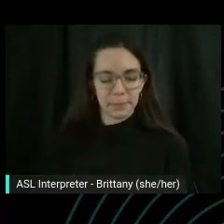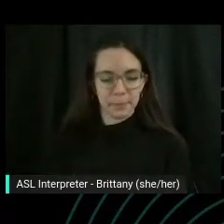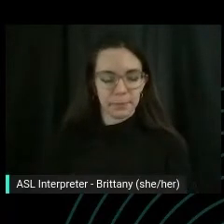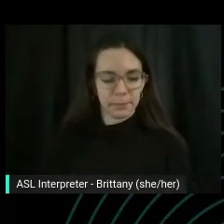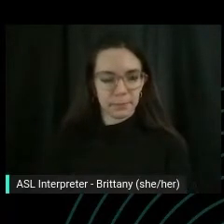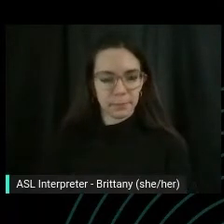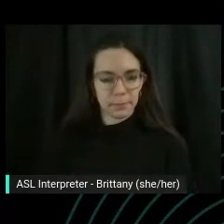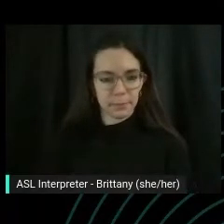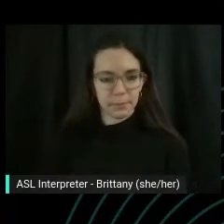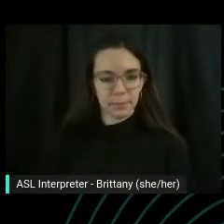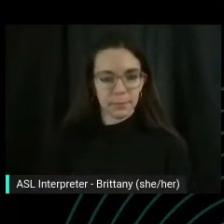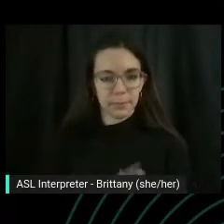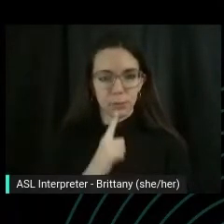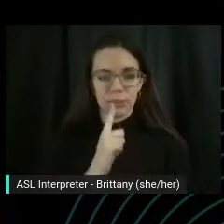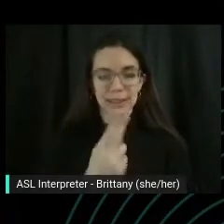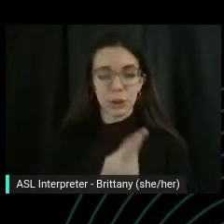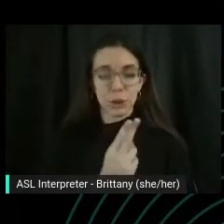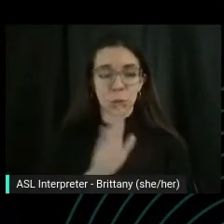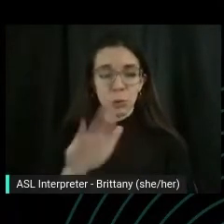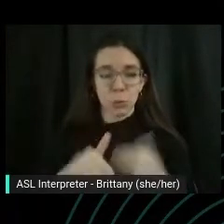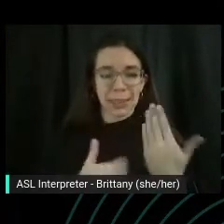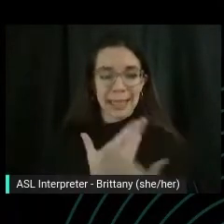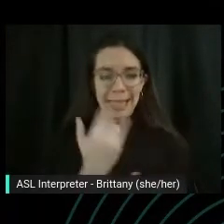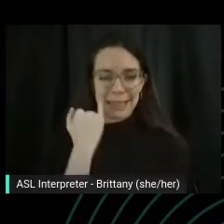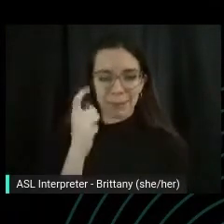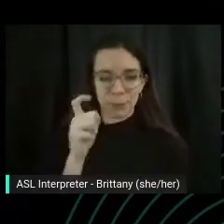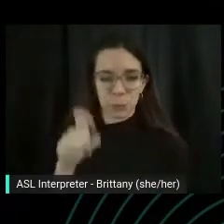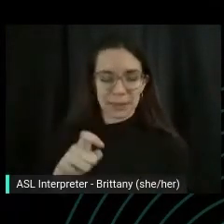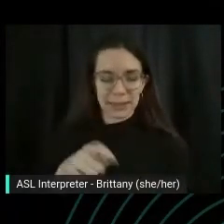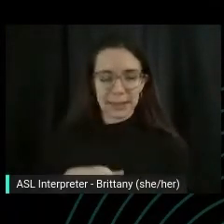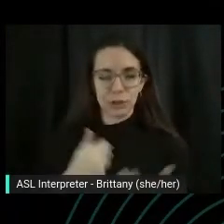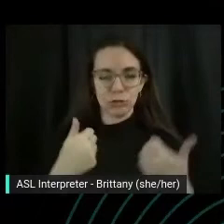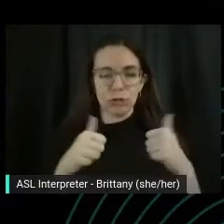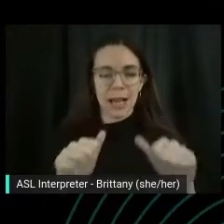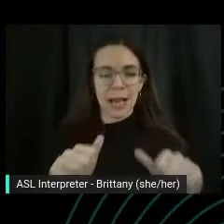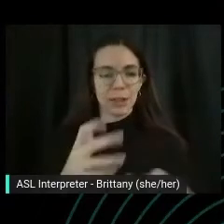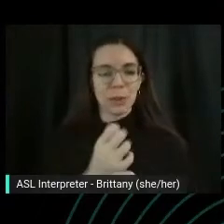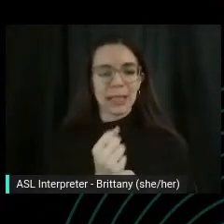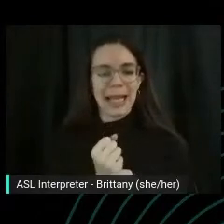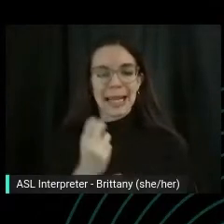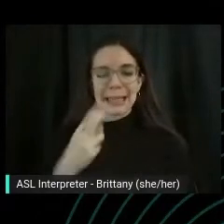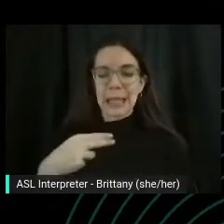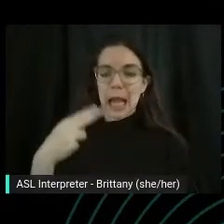Really use your hands. If you need, you want to try and get as high as possible so that you